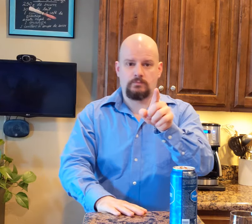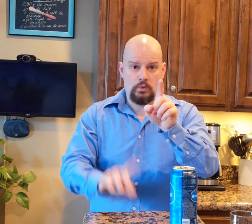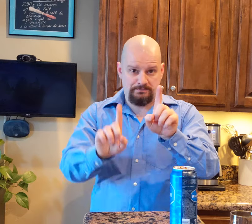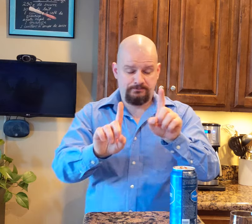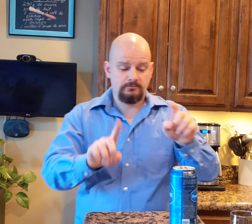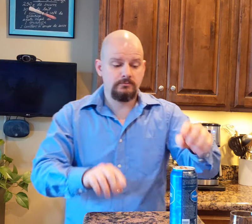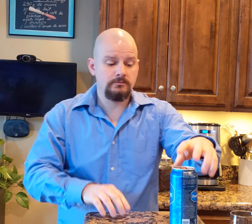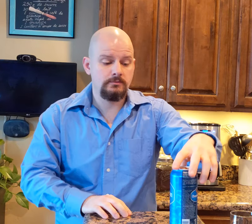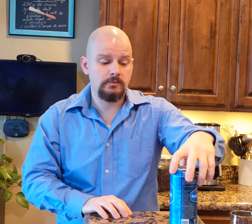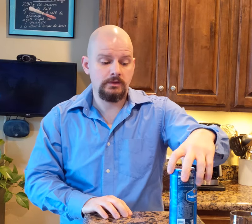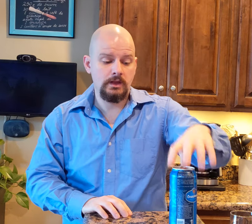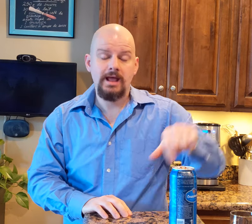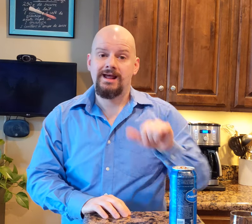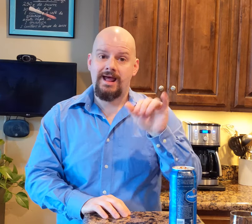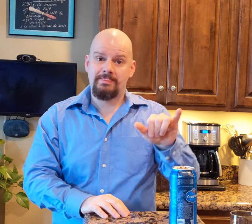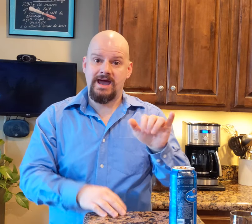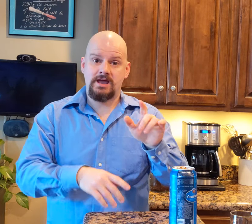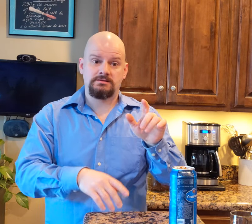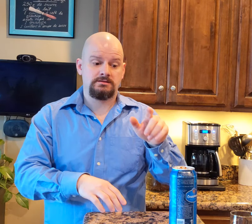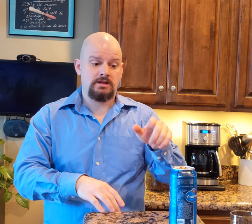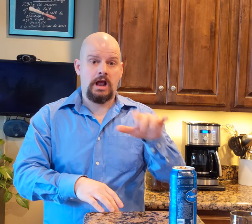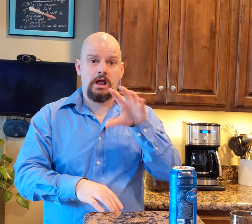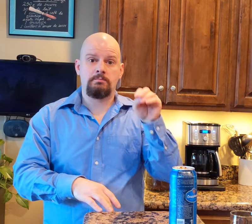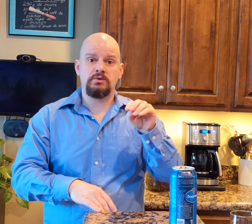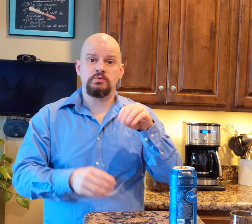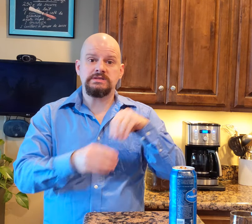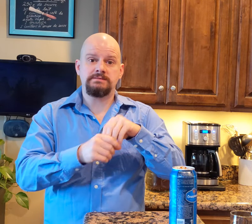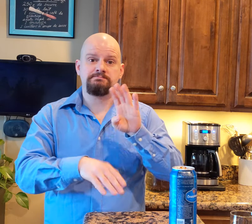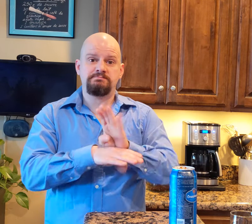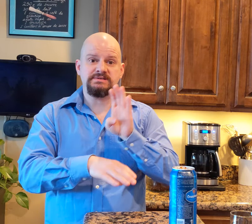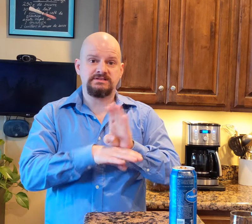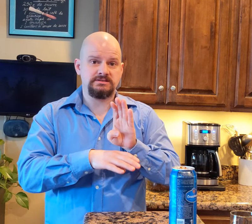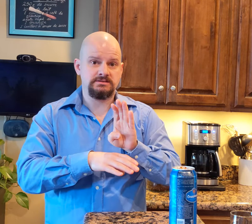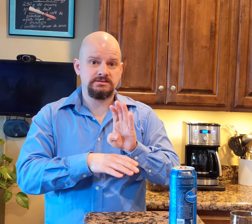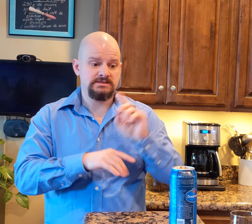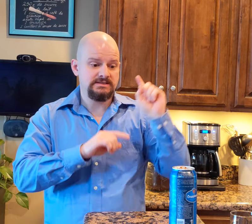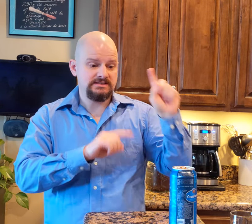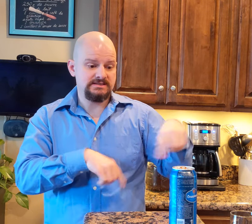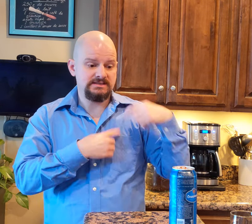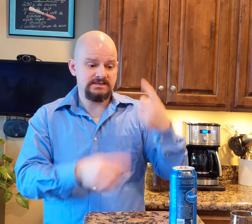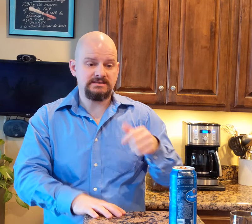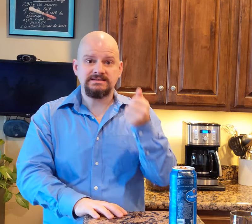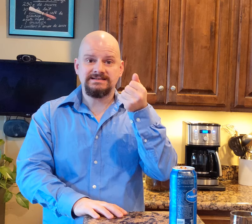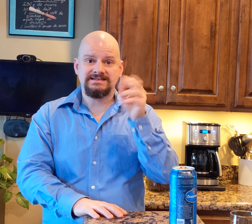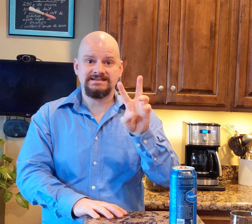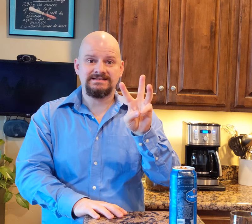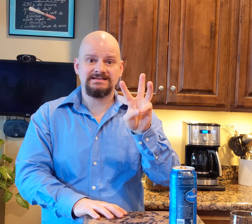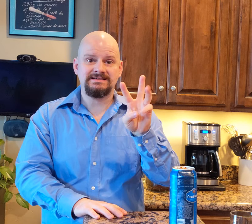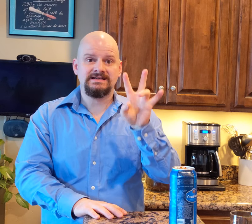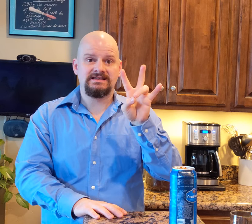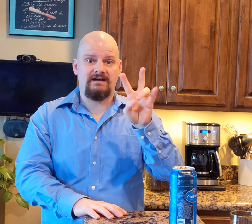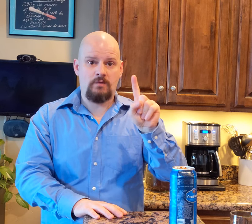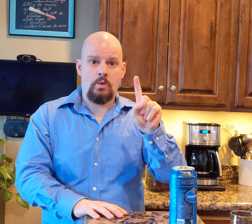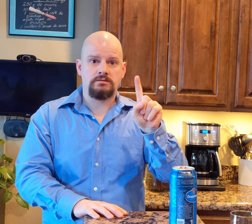OK, that company has been in business since 1671.